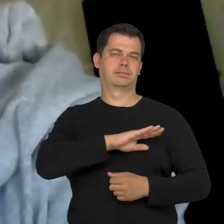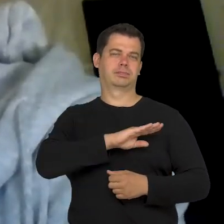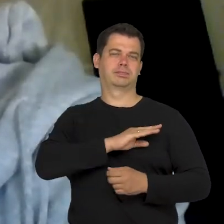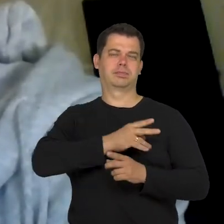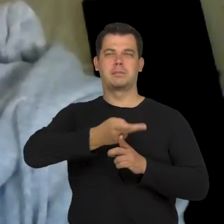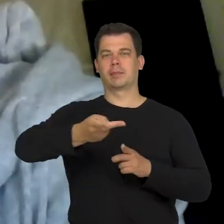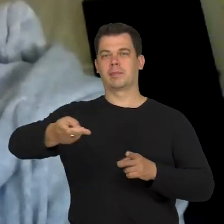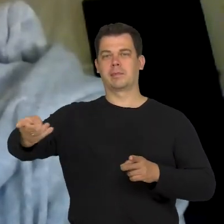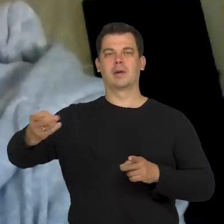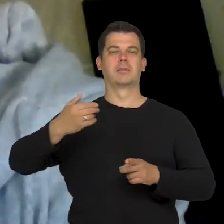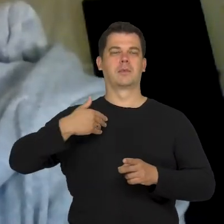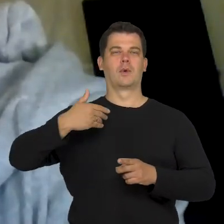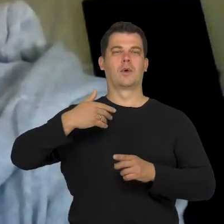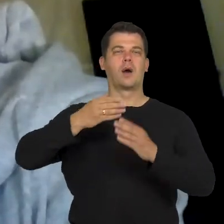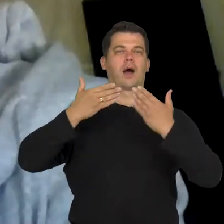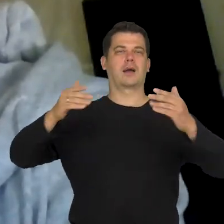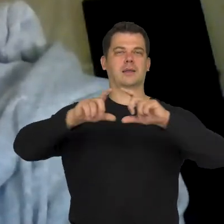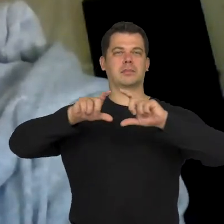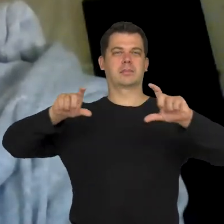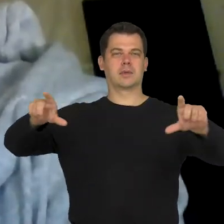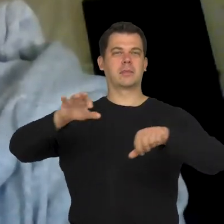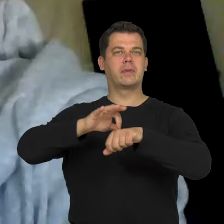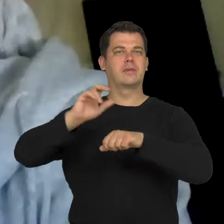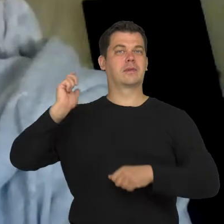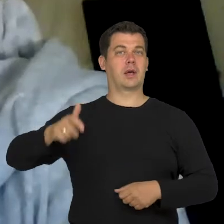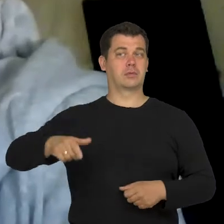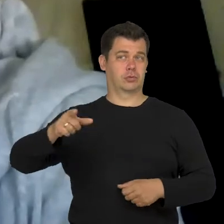at Medical University in Gdańsk, is, in fact, our body as well.